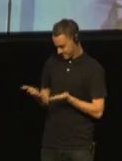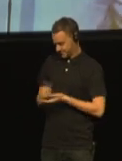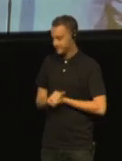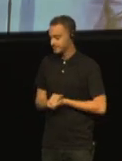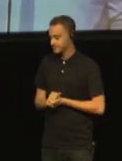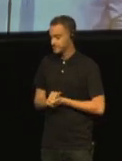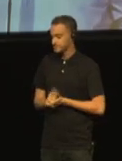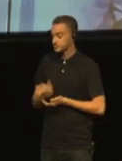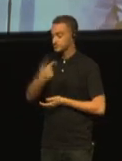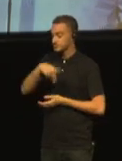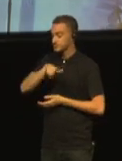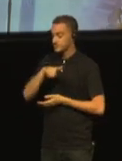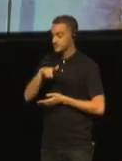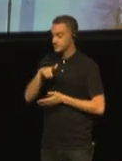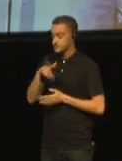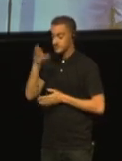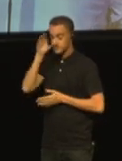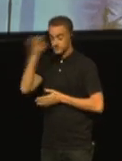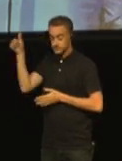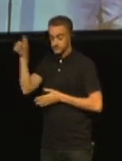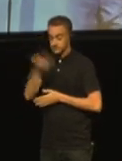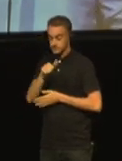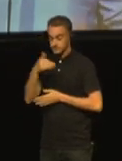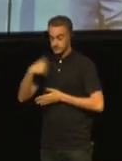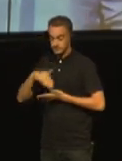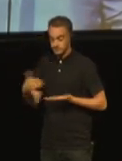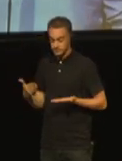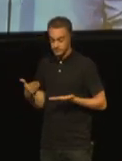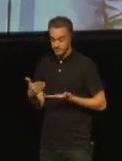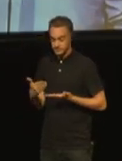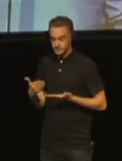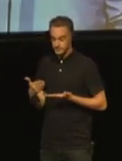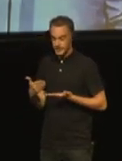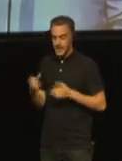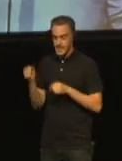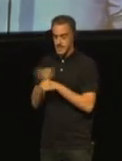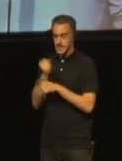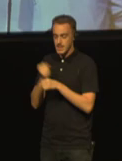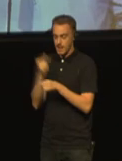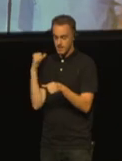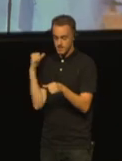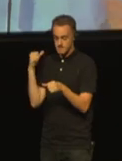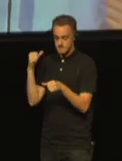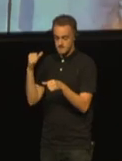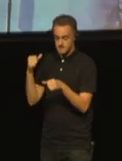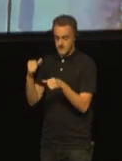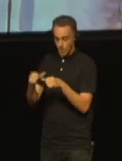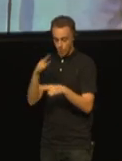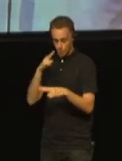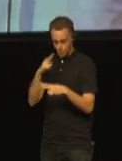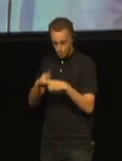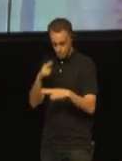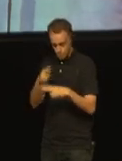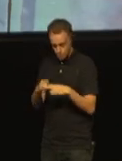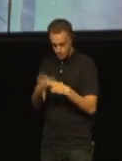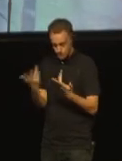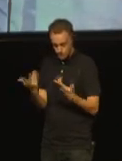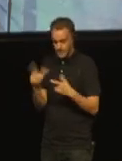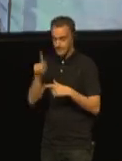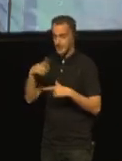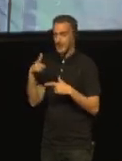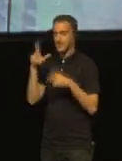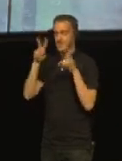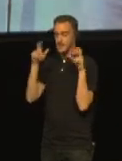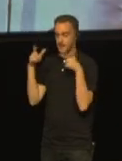All this hard work and all these meetings and so on, we have been spending time on,